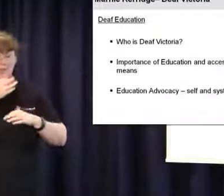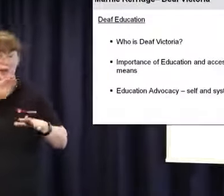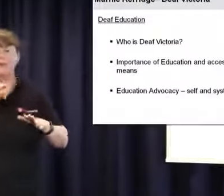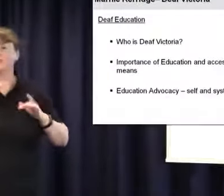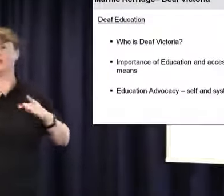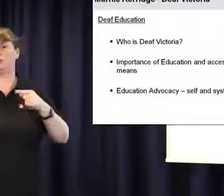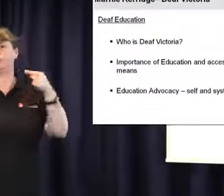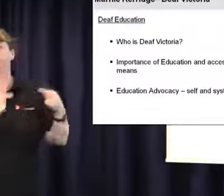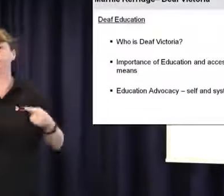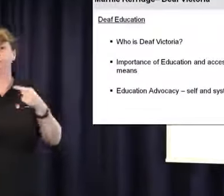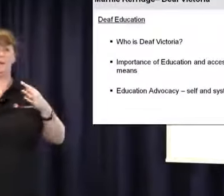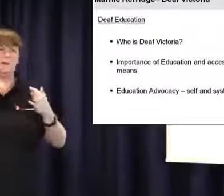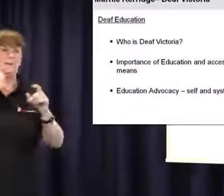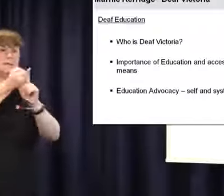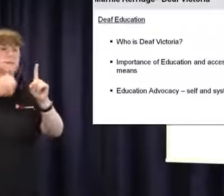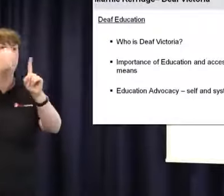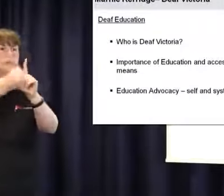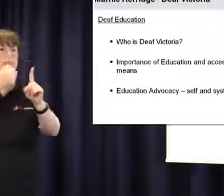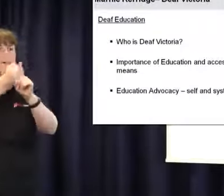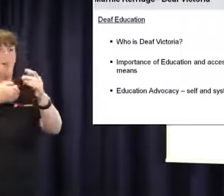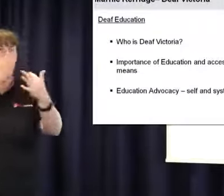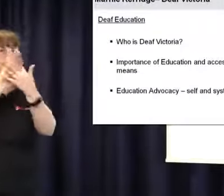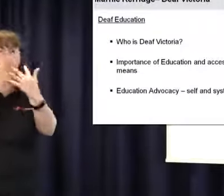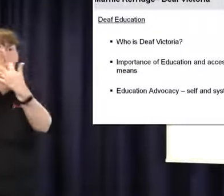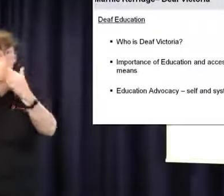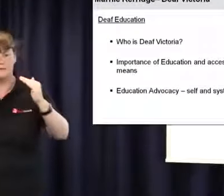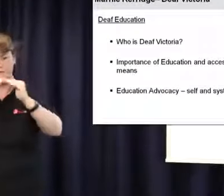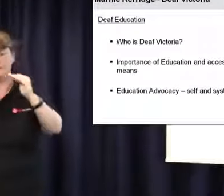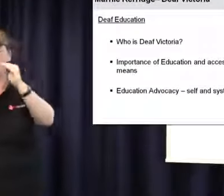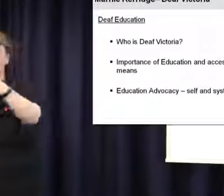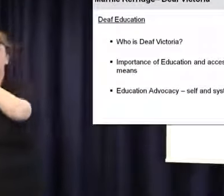peers. The families of deaf children are now starting to advocate for the rights of their